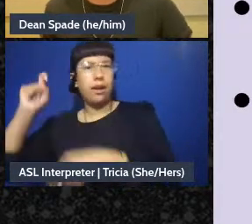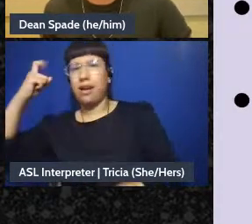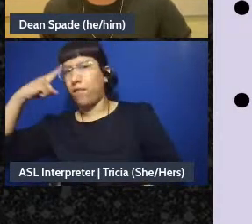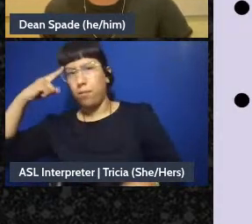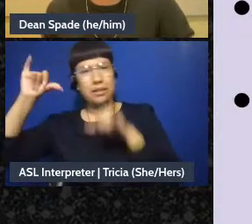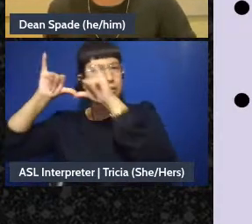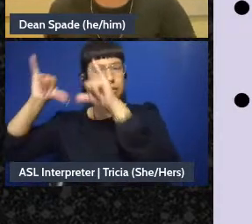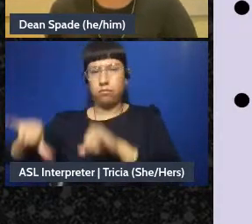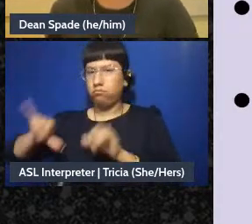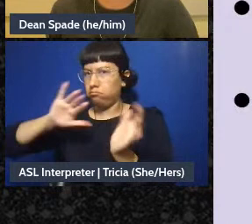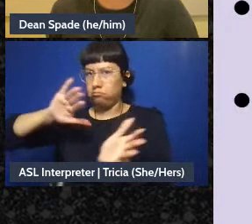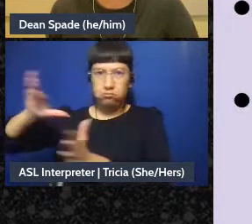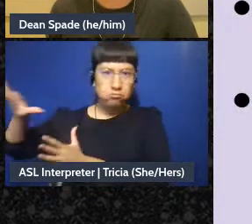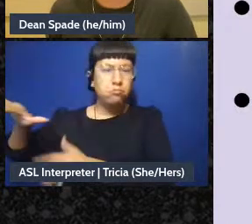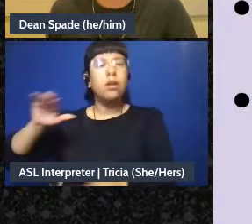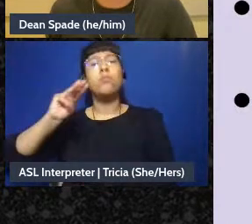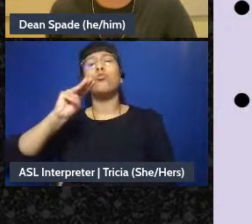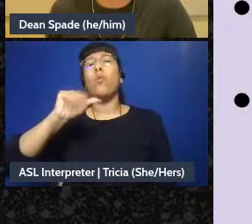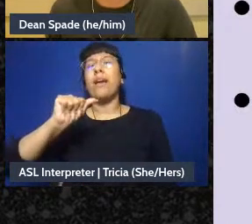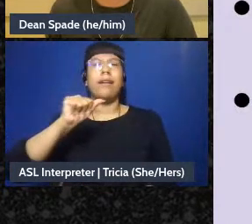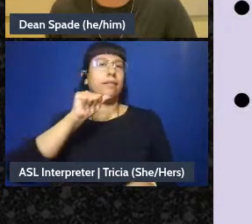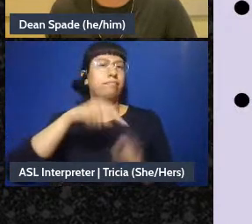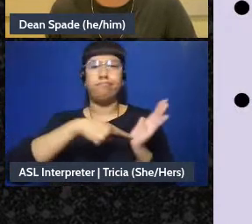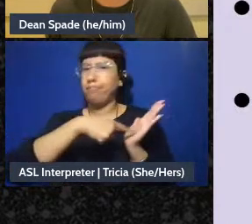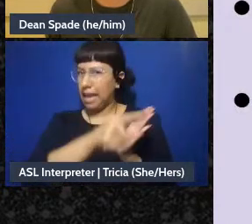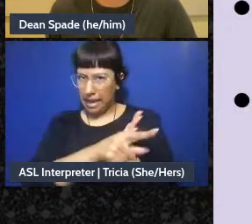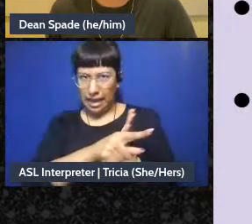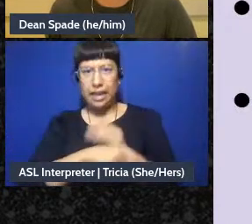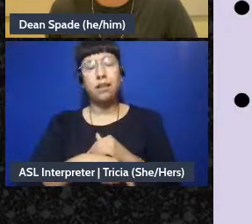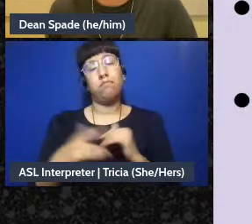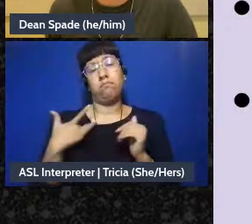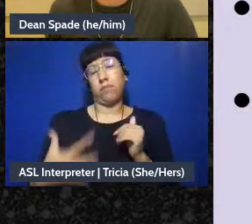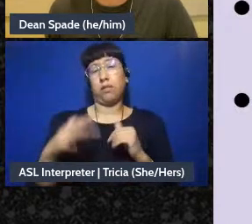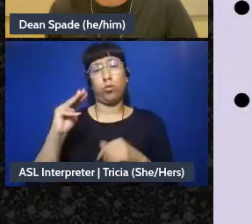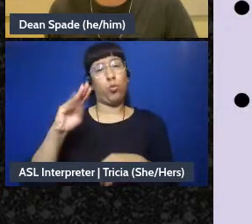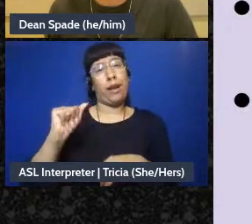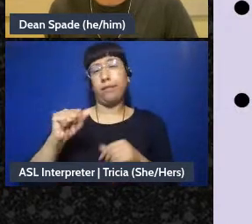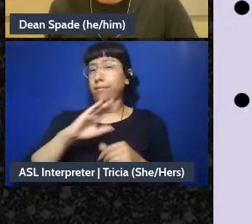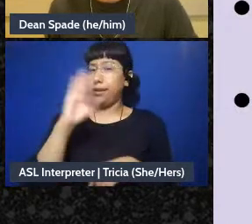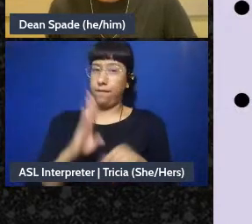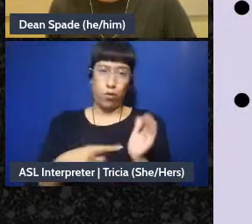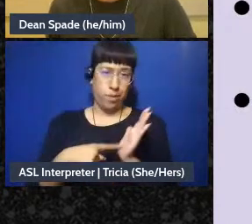most mutual aid and social movement work has always been unpaid so given that people aren't